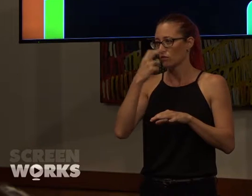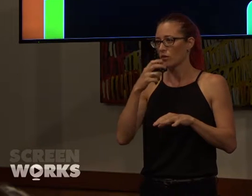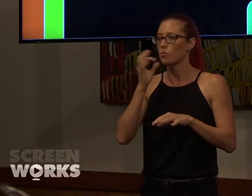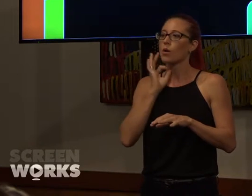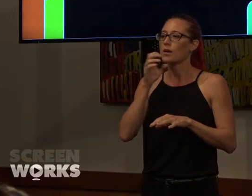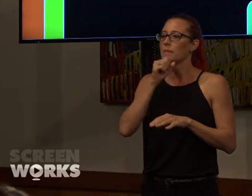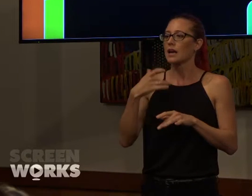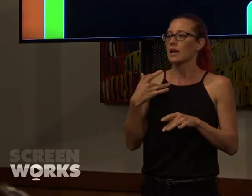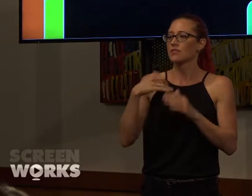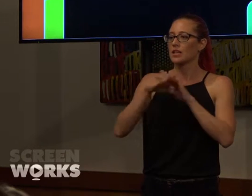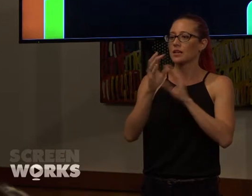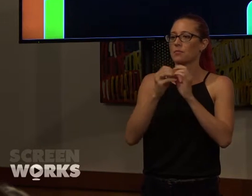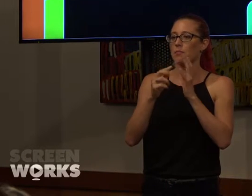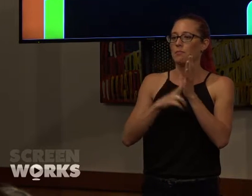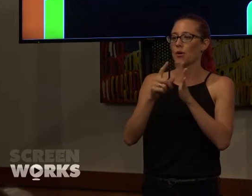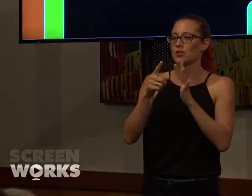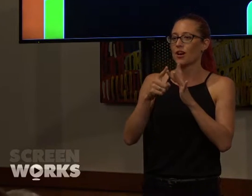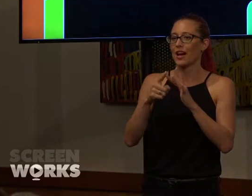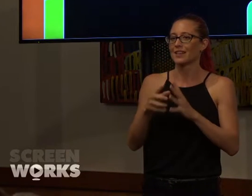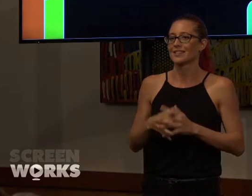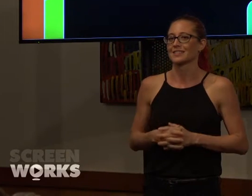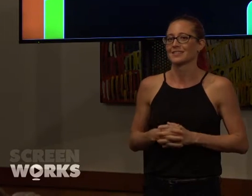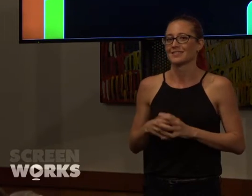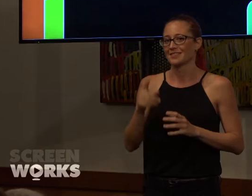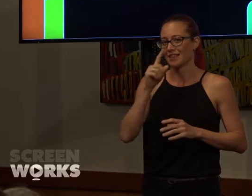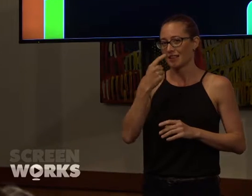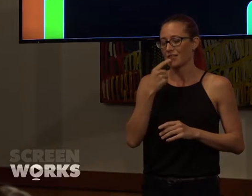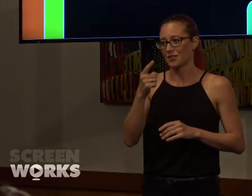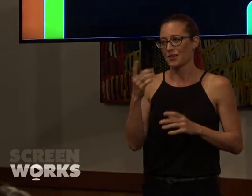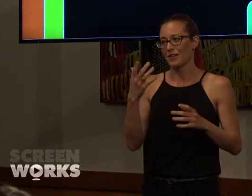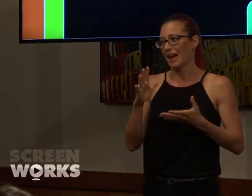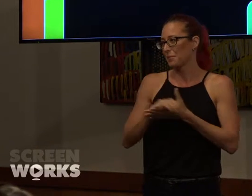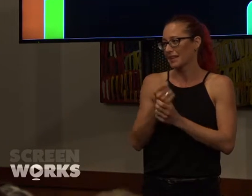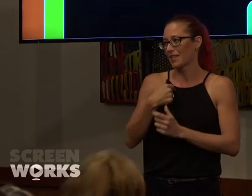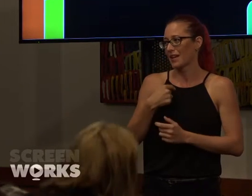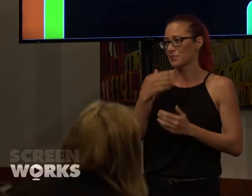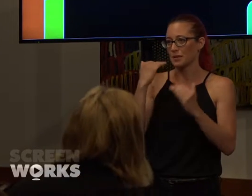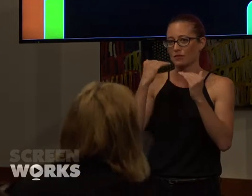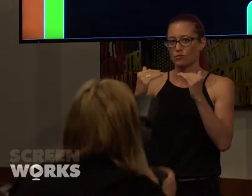Bondi. I can't tell you how pleased I am to be in a room full of people from the